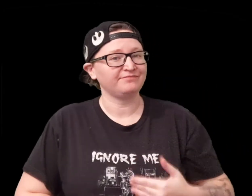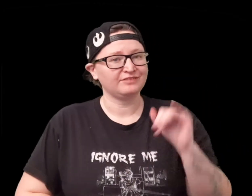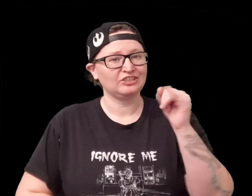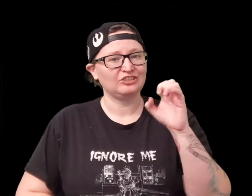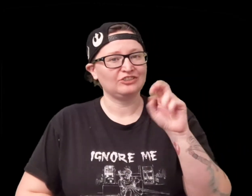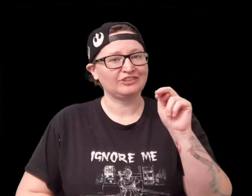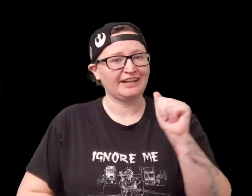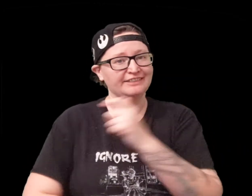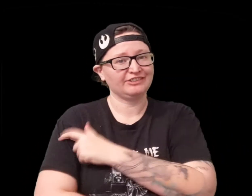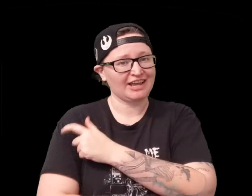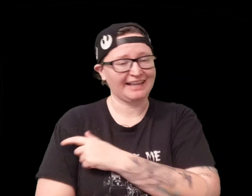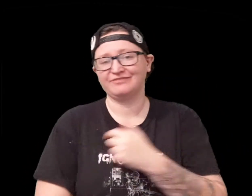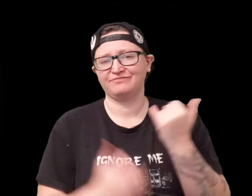Hello, I'm Jenna.